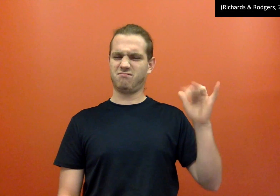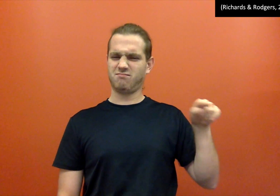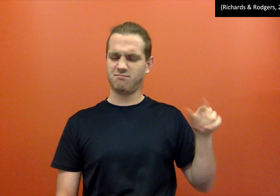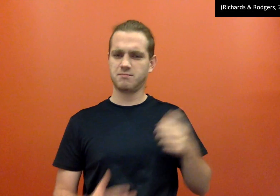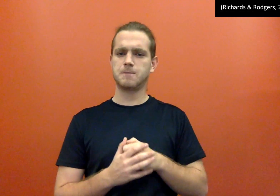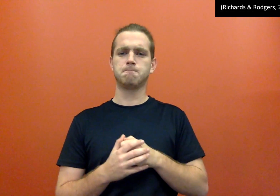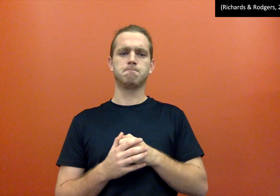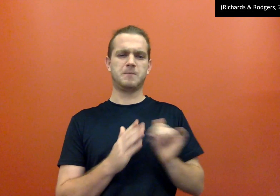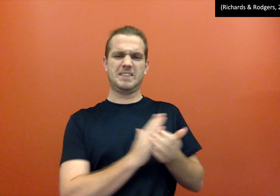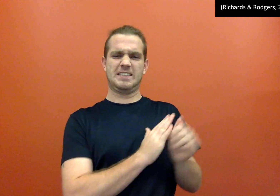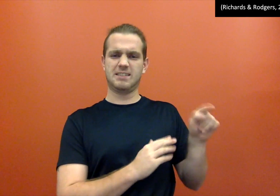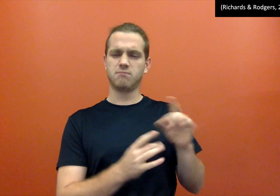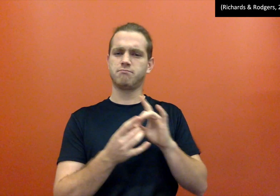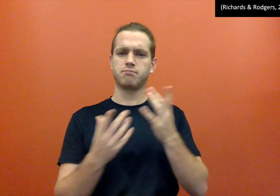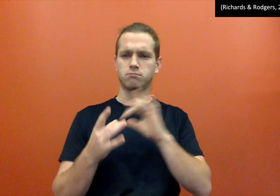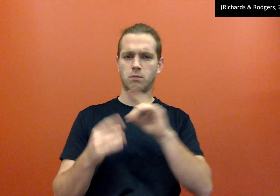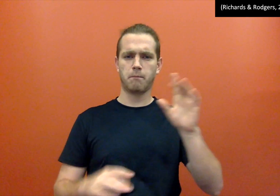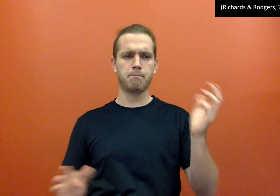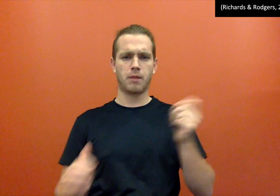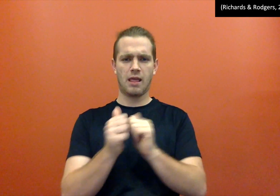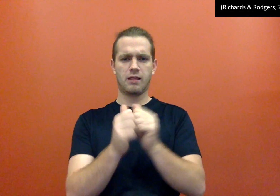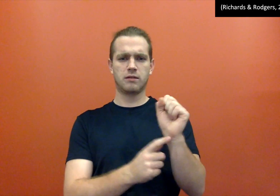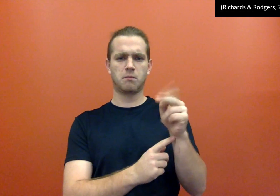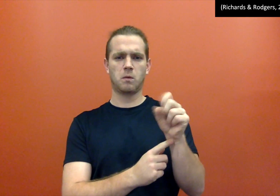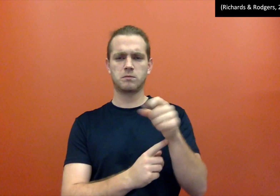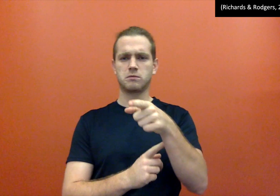Bodily/Kinesthetic Intelligence relates to athletic sports.